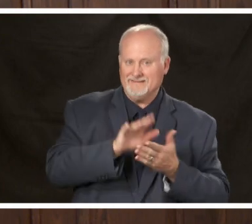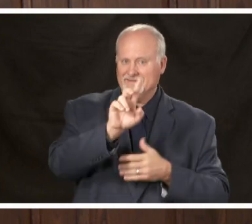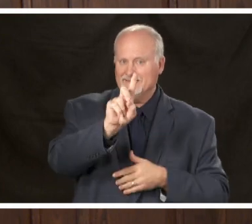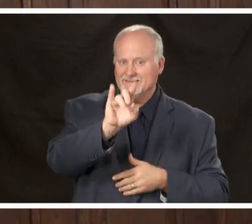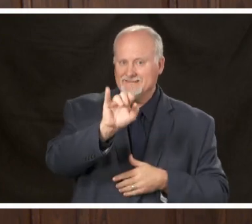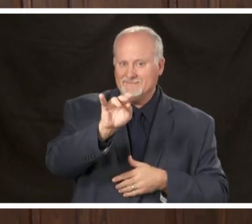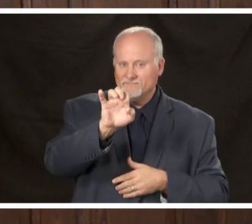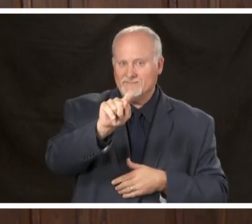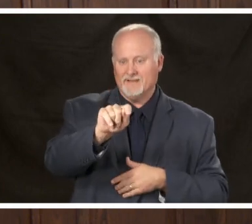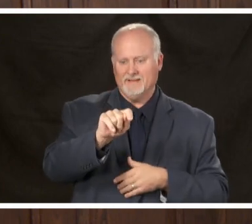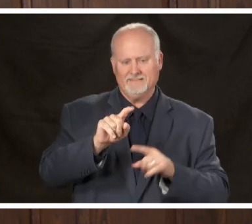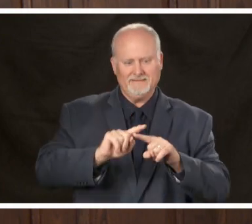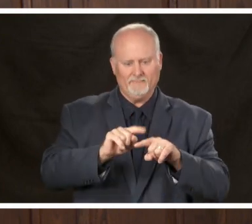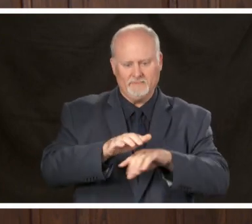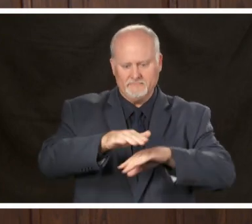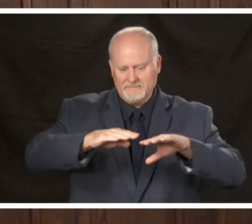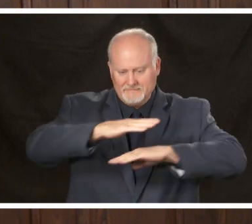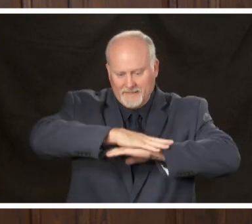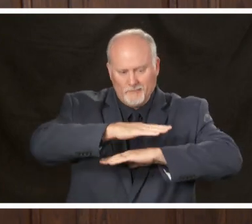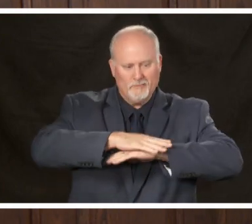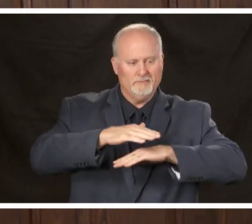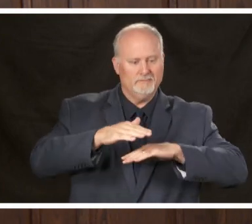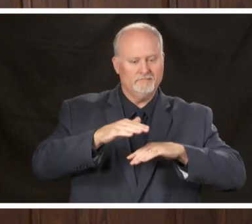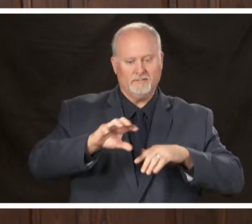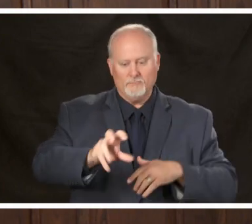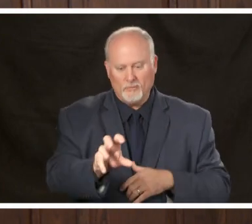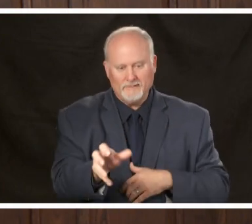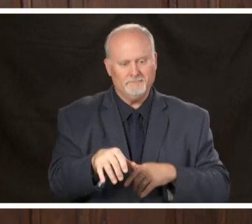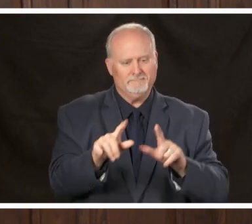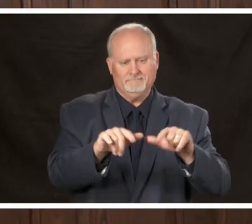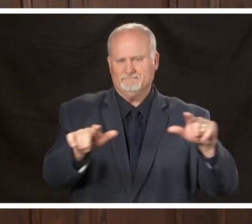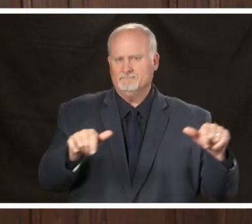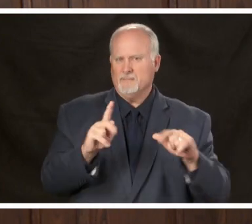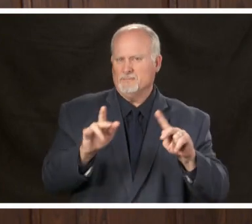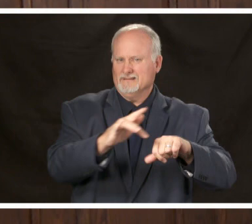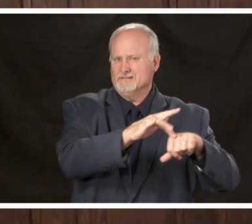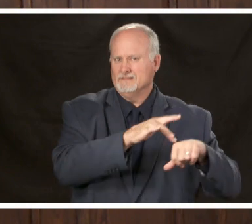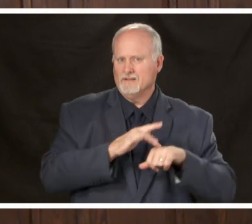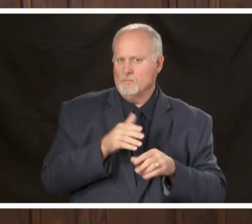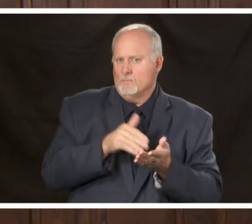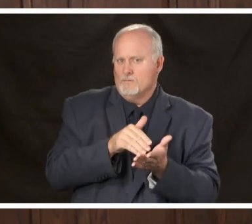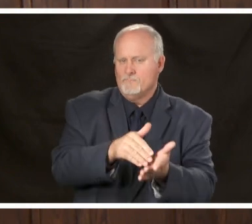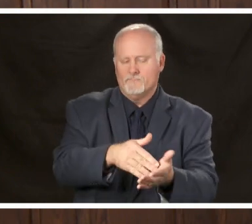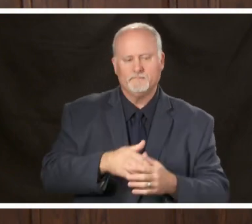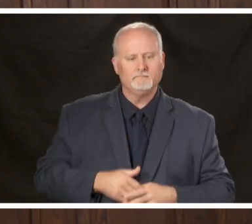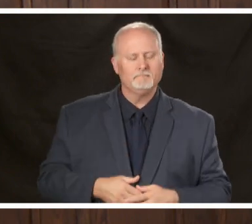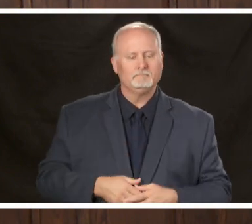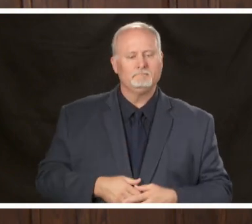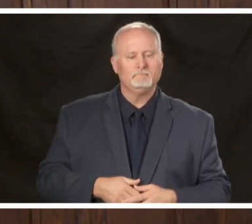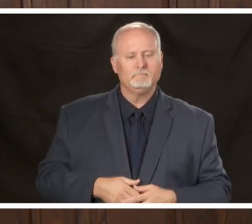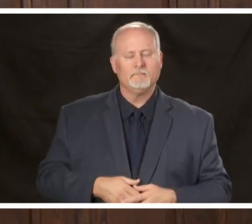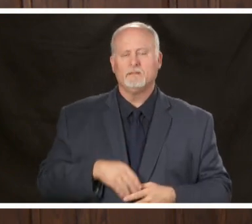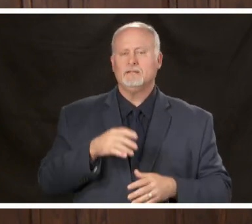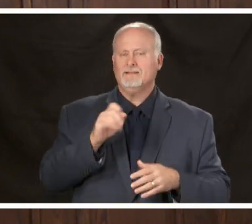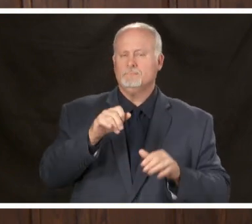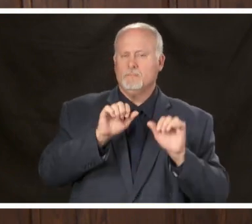vulnerable to the complications of COVID-19 should continue to be especially careful and stay at home if at all possible